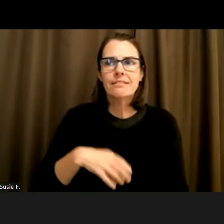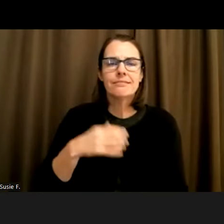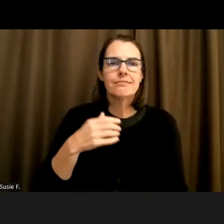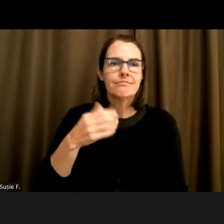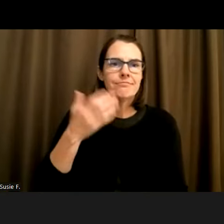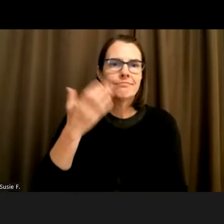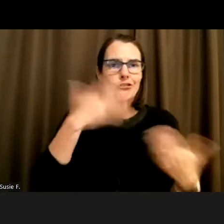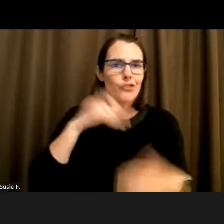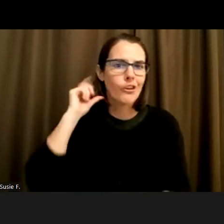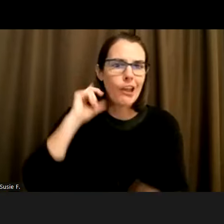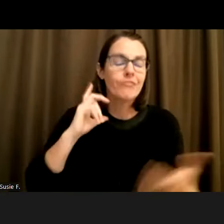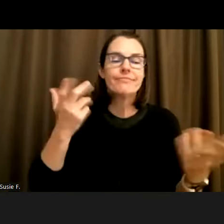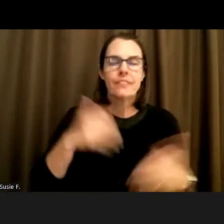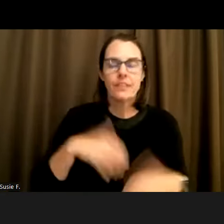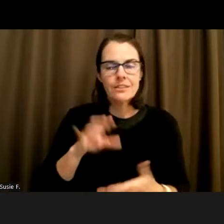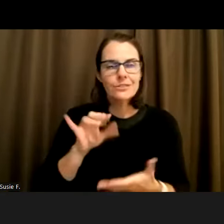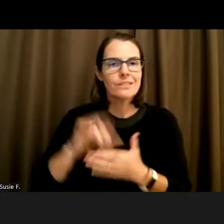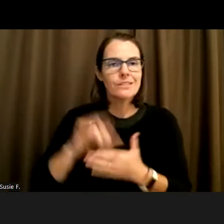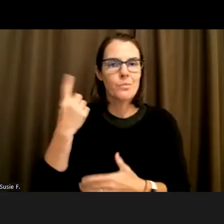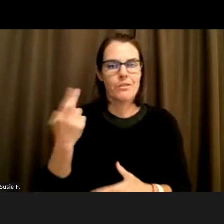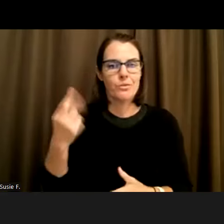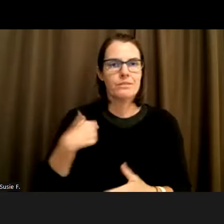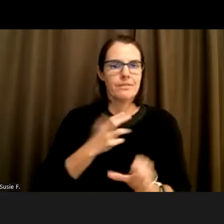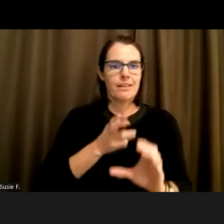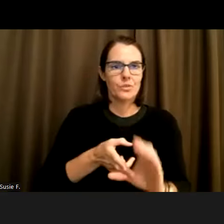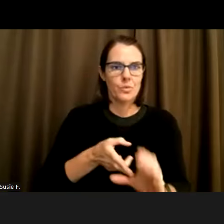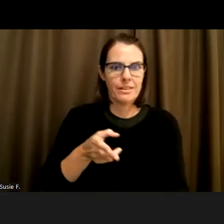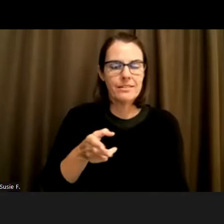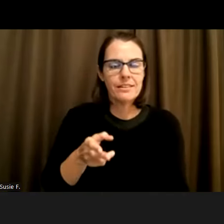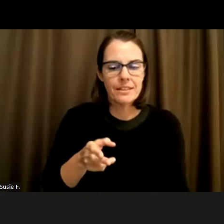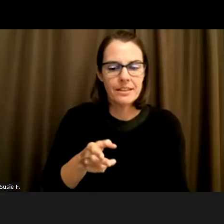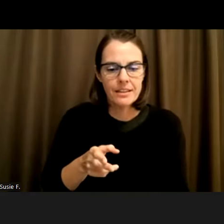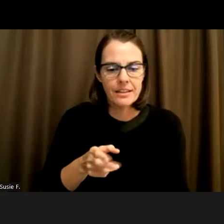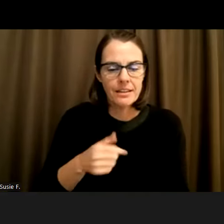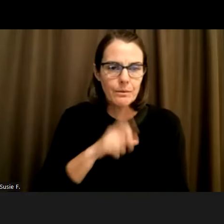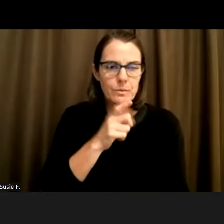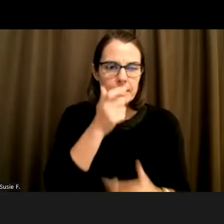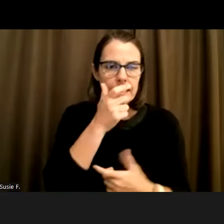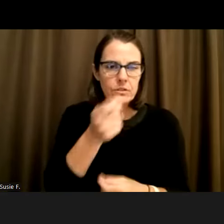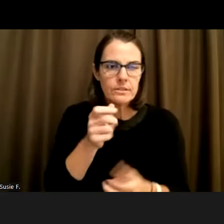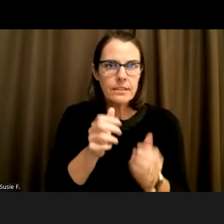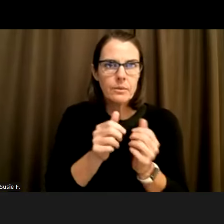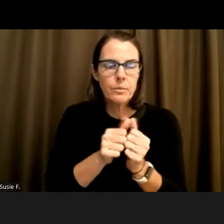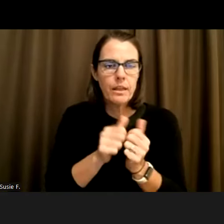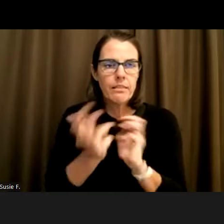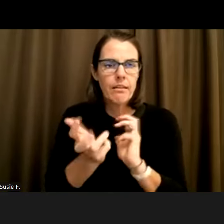This is one of the reasons I actually joined on the scene. Say I was really interested in the aspect of accommodations in the